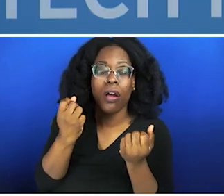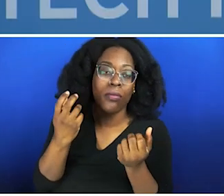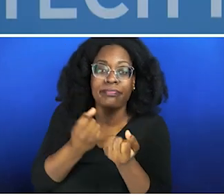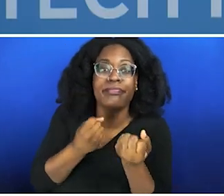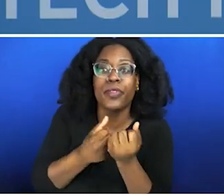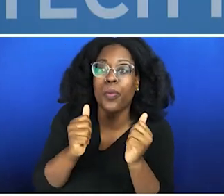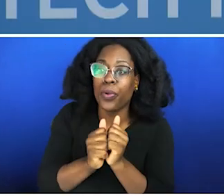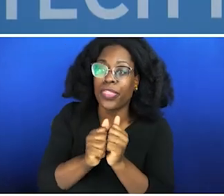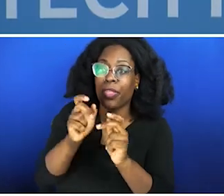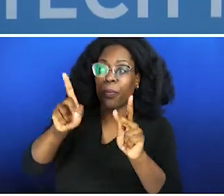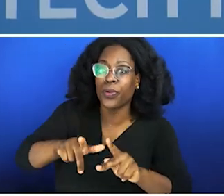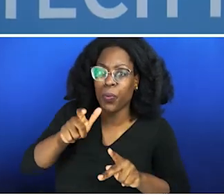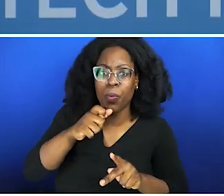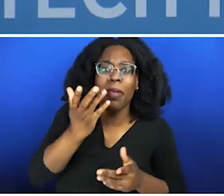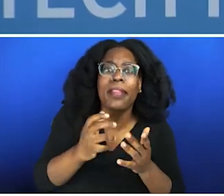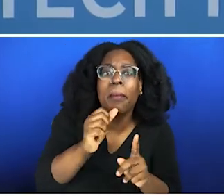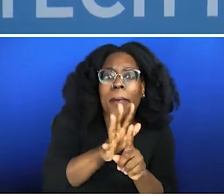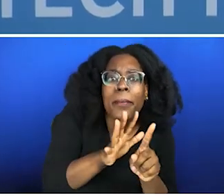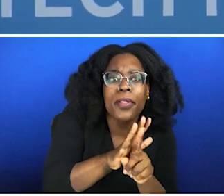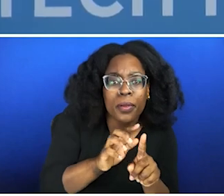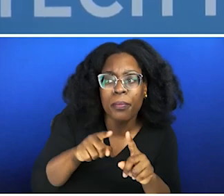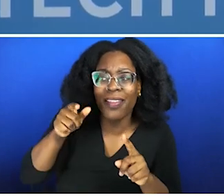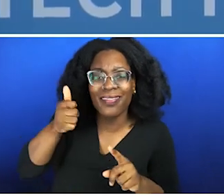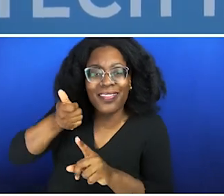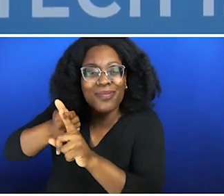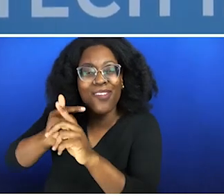that do go on. If you do side with the person that's on the side of justice, you're a pariah.